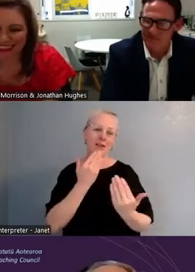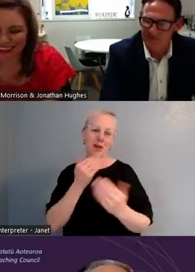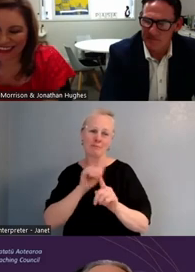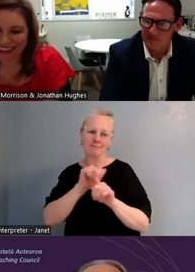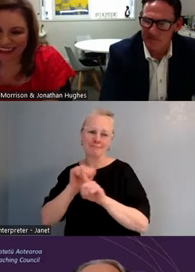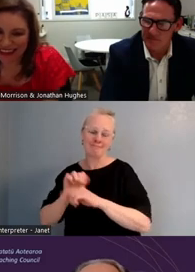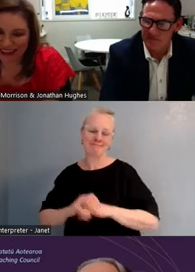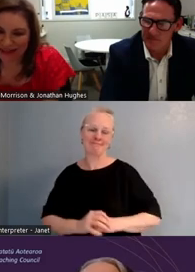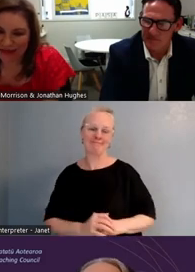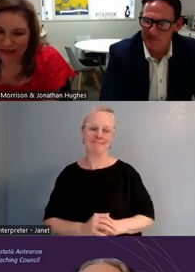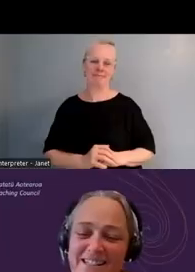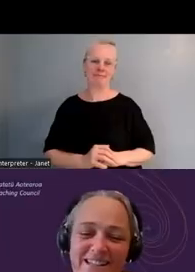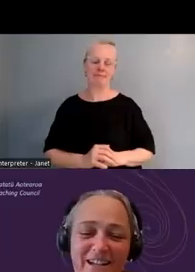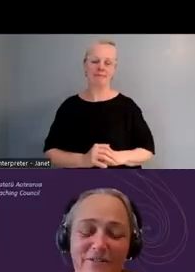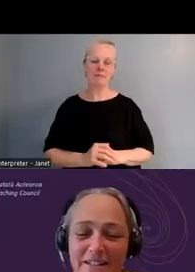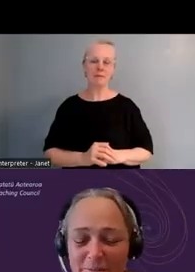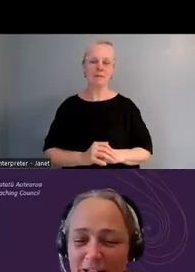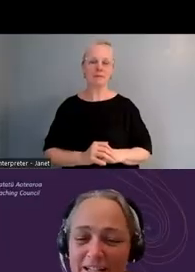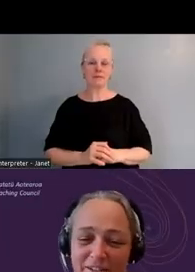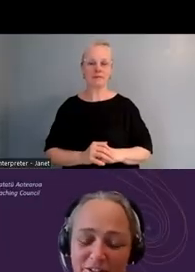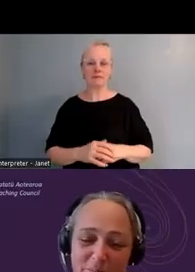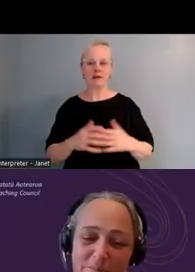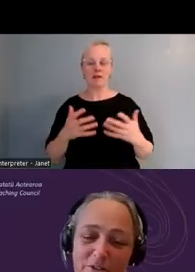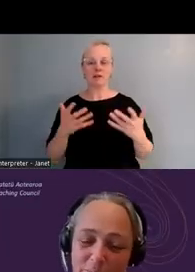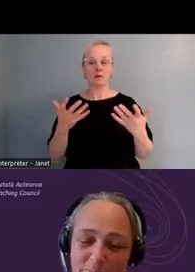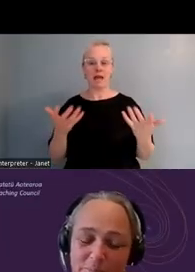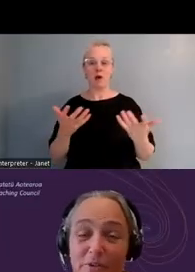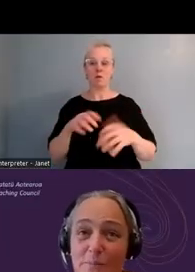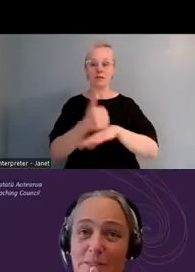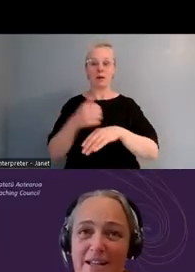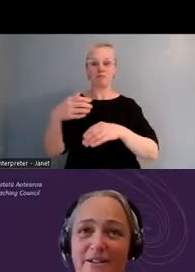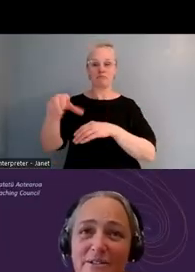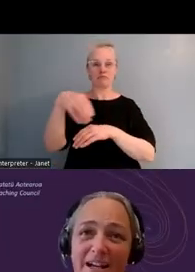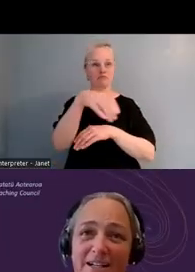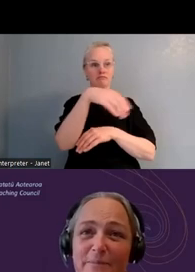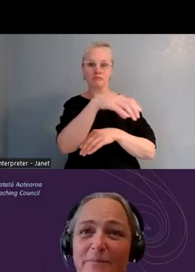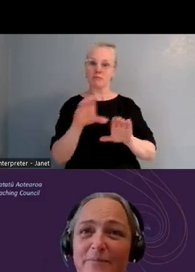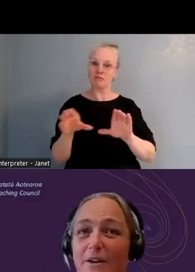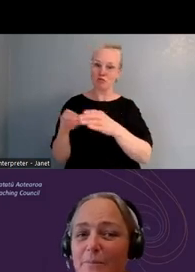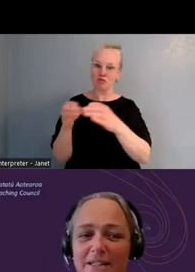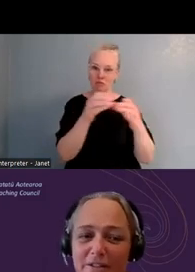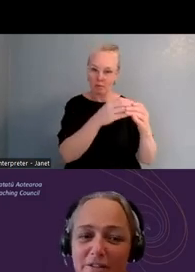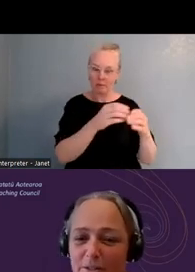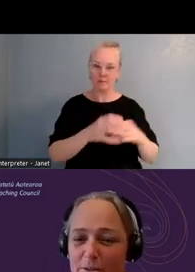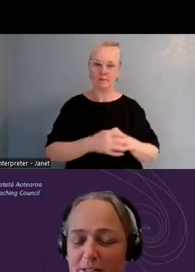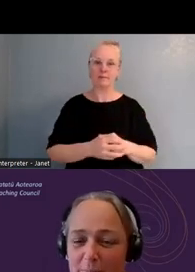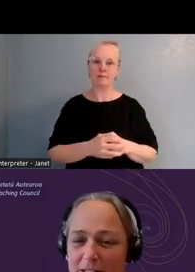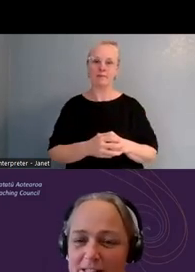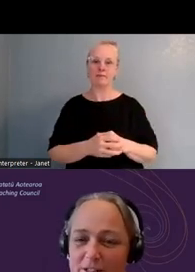So I'm gonna send this off into breakout groups now, and you'll be in there for about 20 minutes.